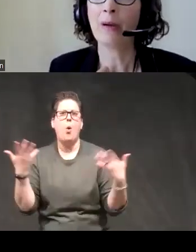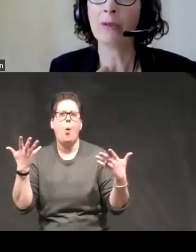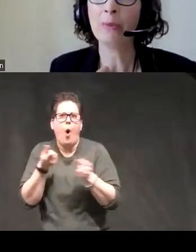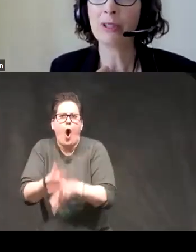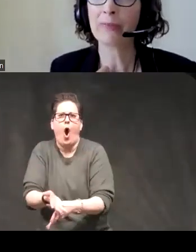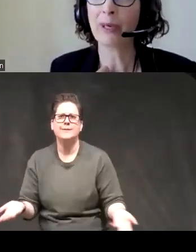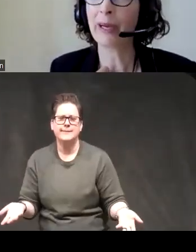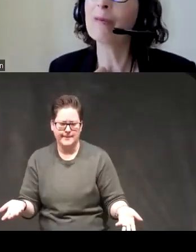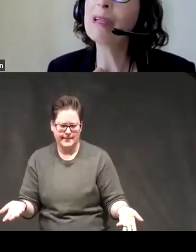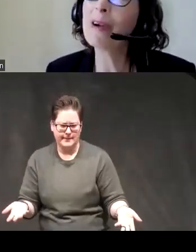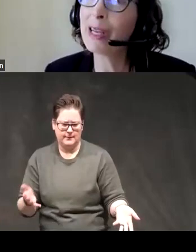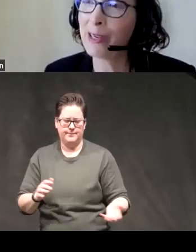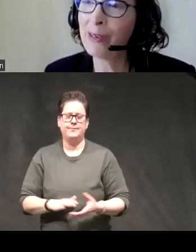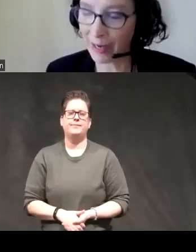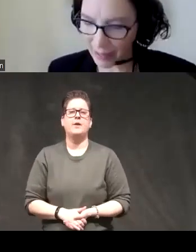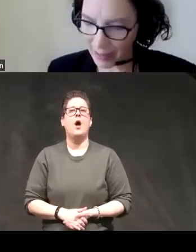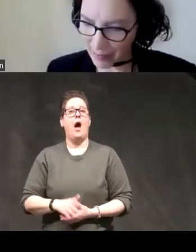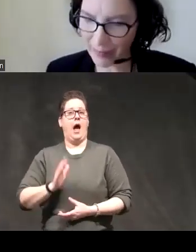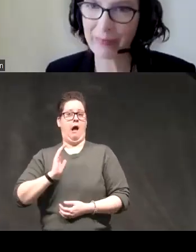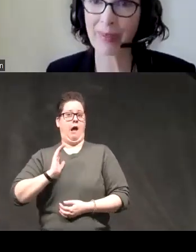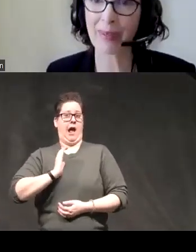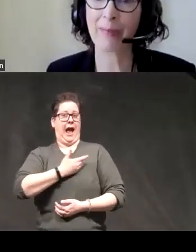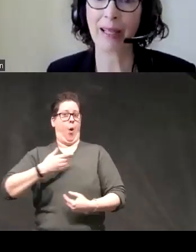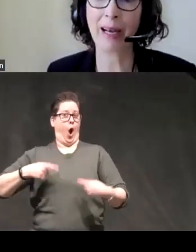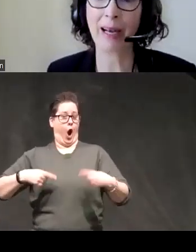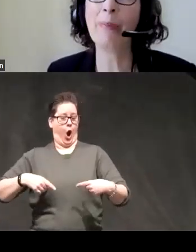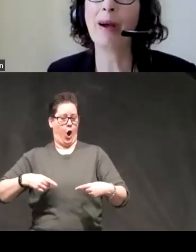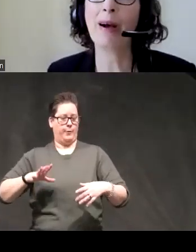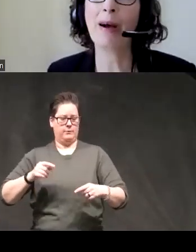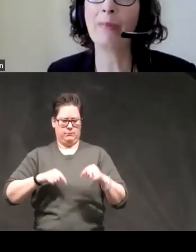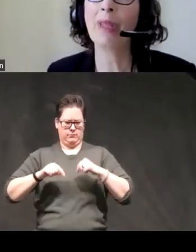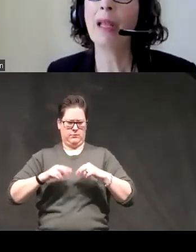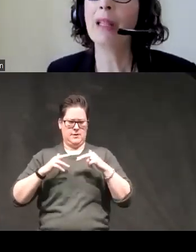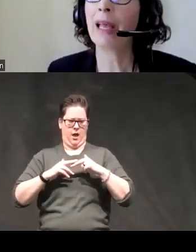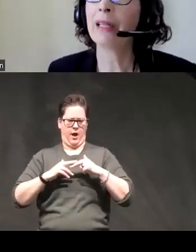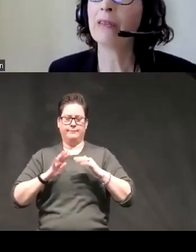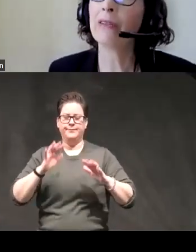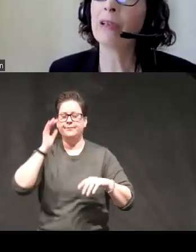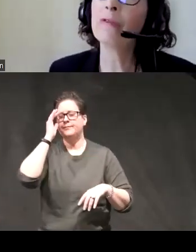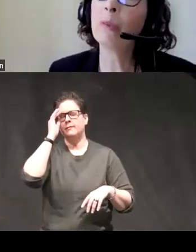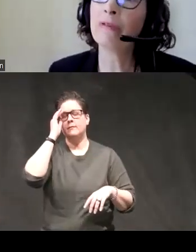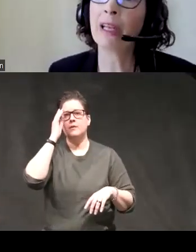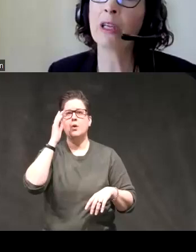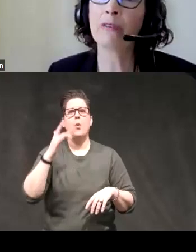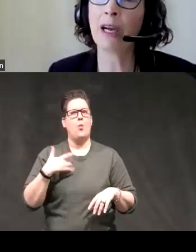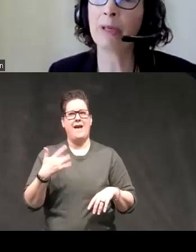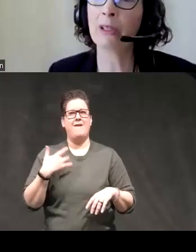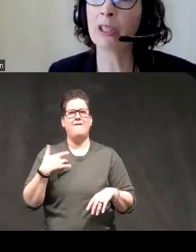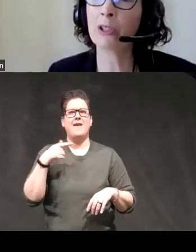um oops sorry we've argued um back that up that this is some form of failure of top-down control